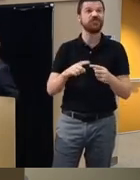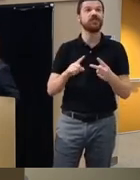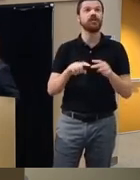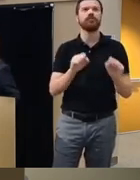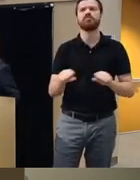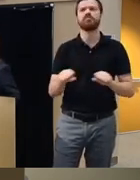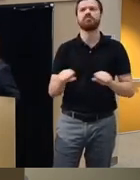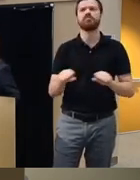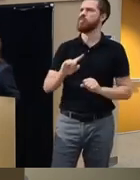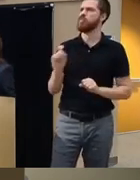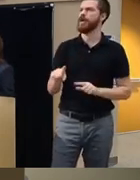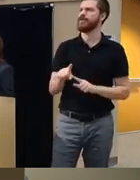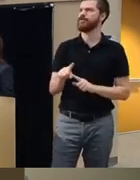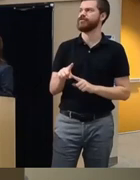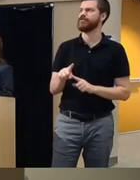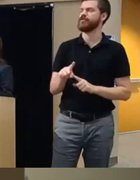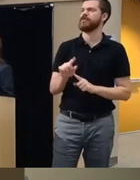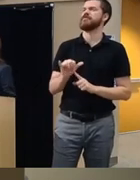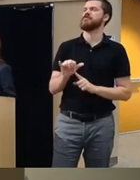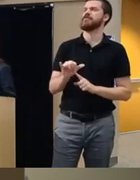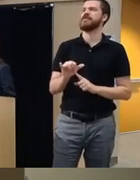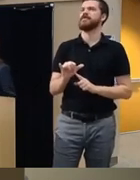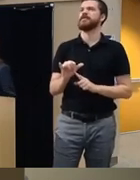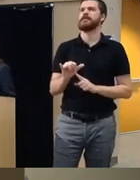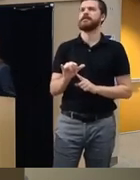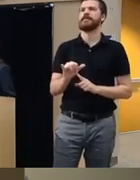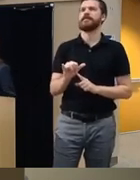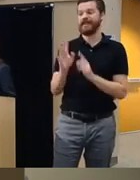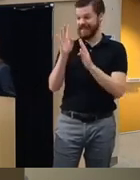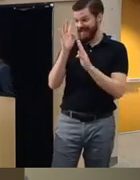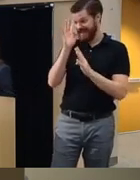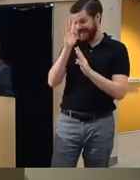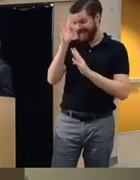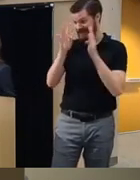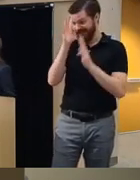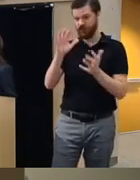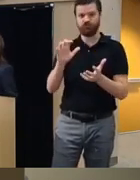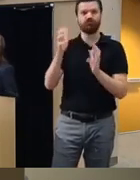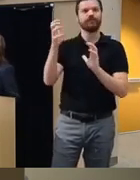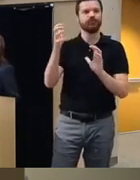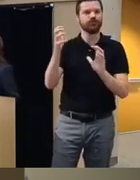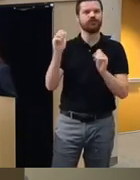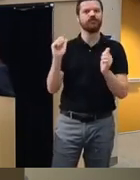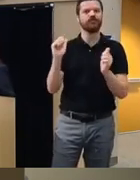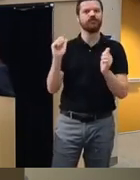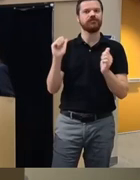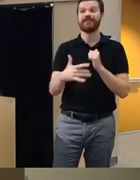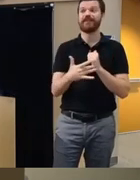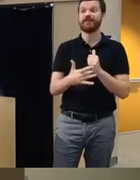questions of having you know an Innovative disruptor with some of these Technologies